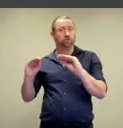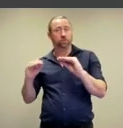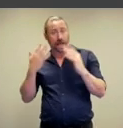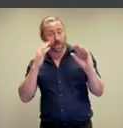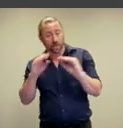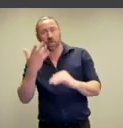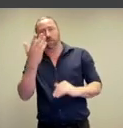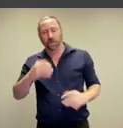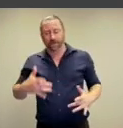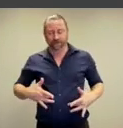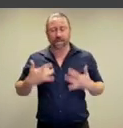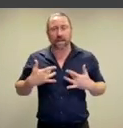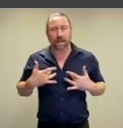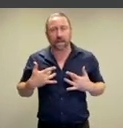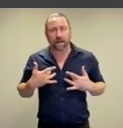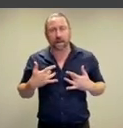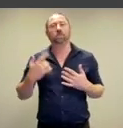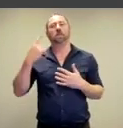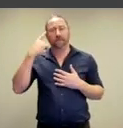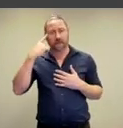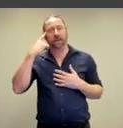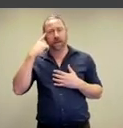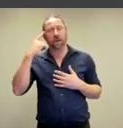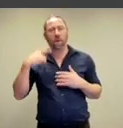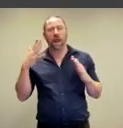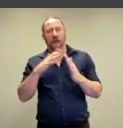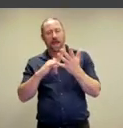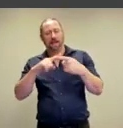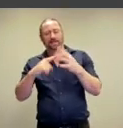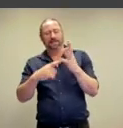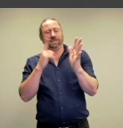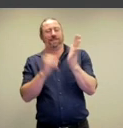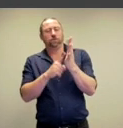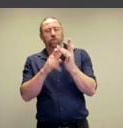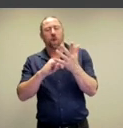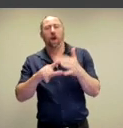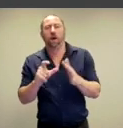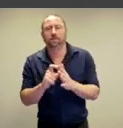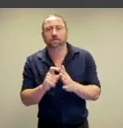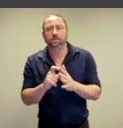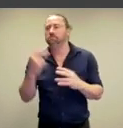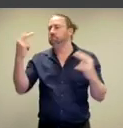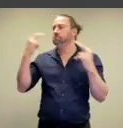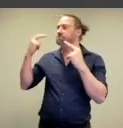and education through feeling, we consider the notion that we are less